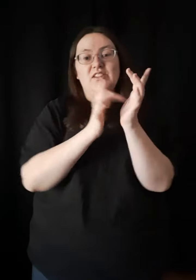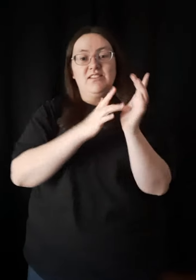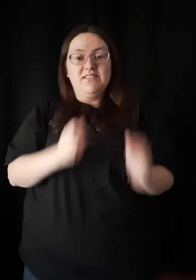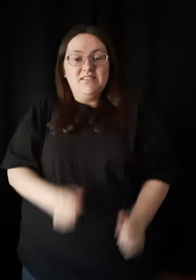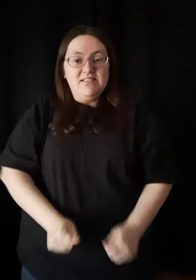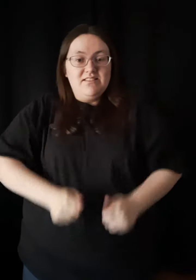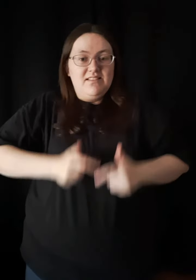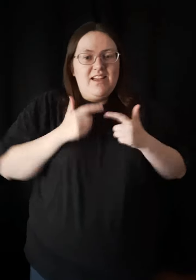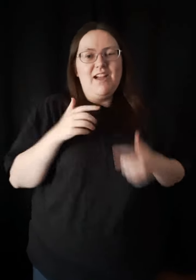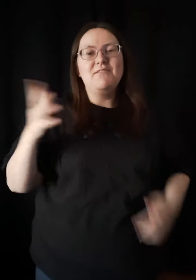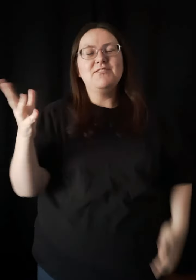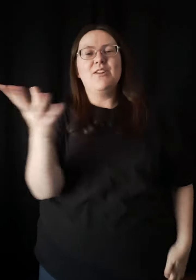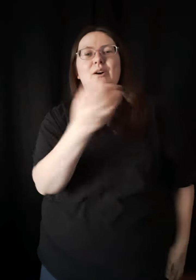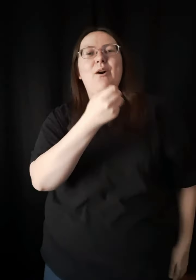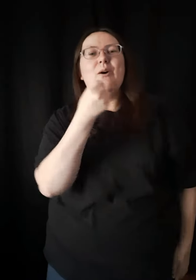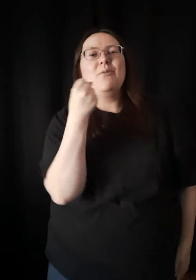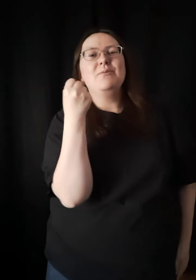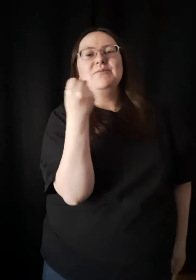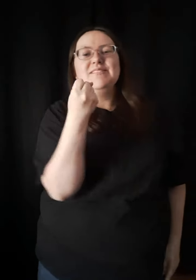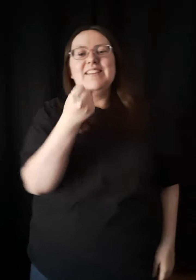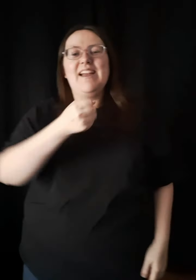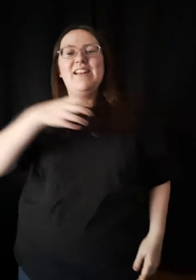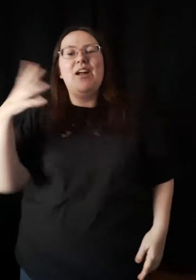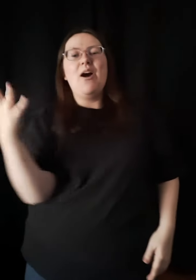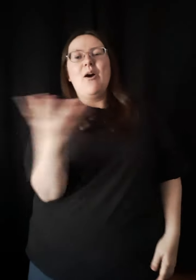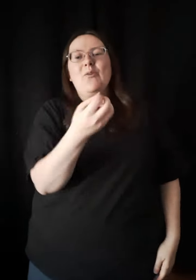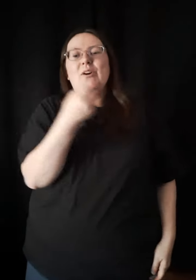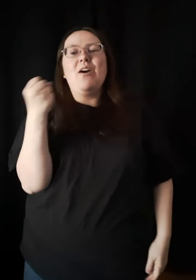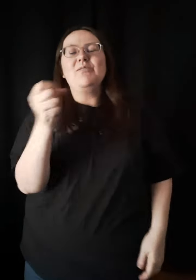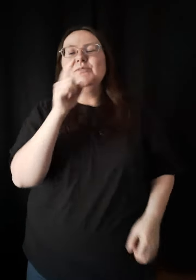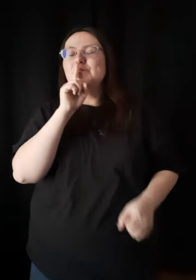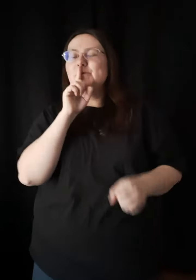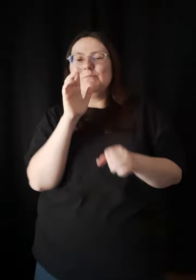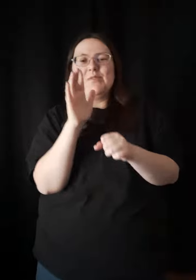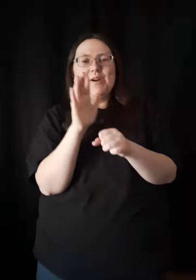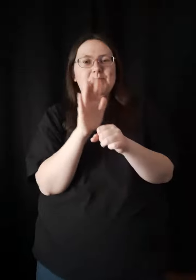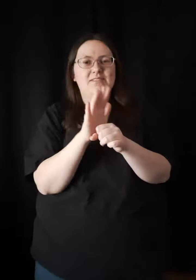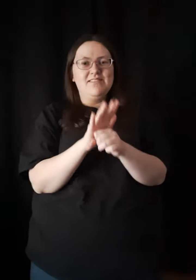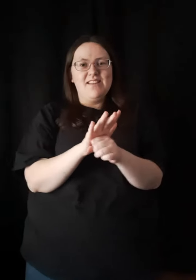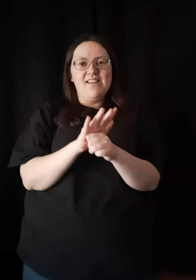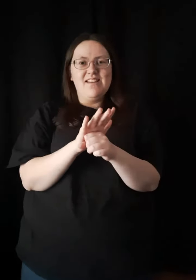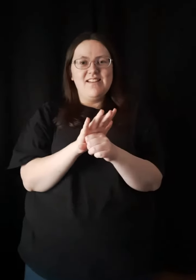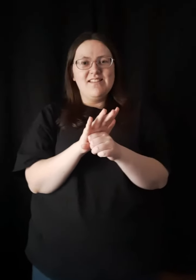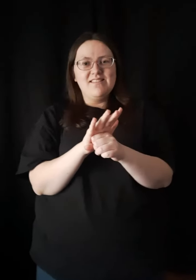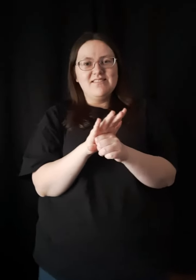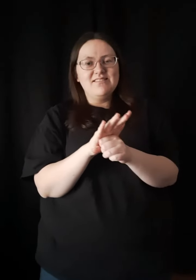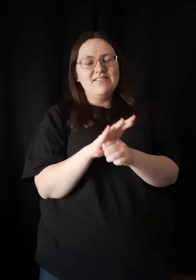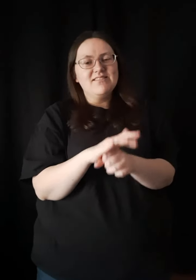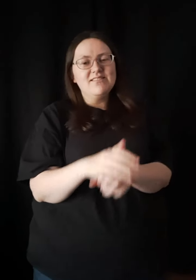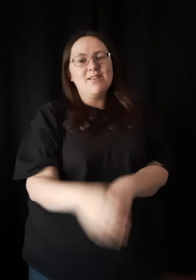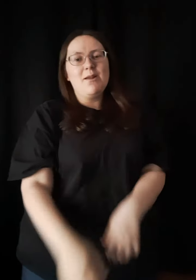Jesus is alive so hold tight Hold on to the promises